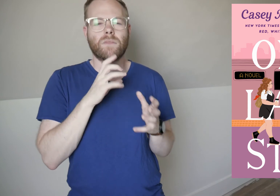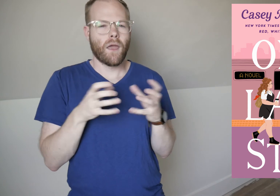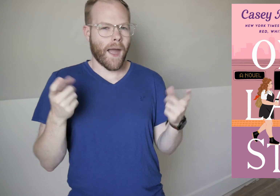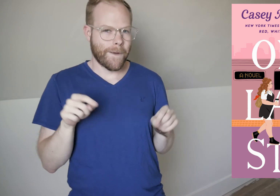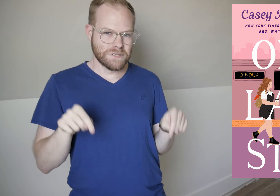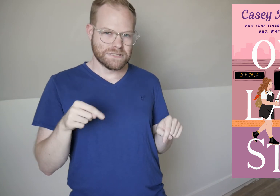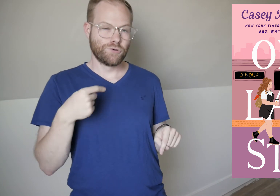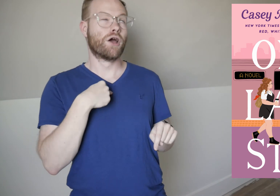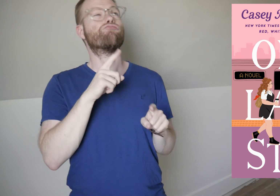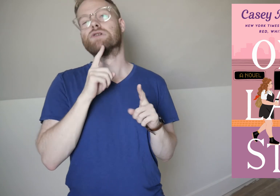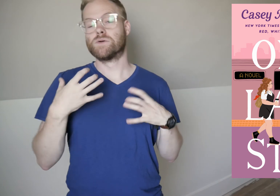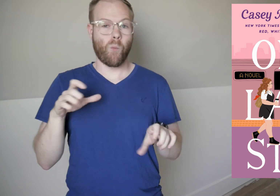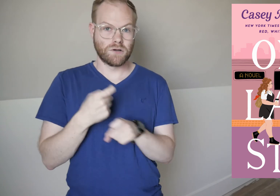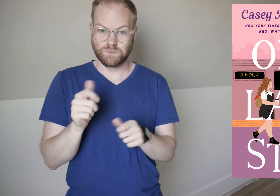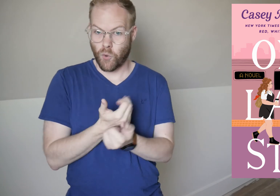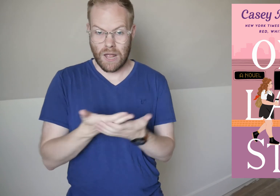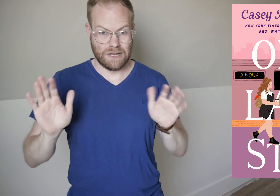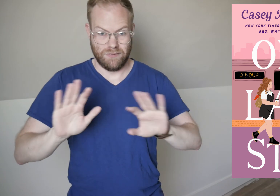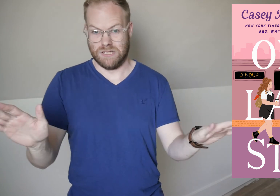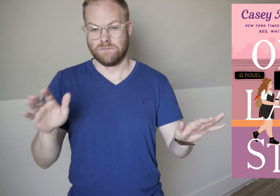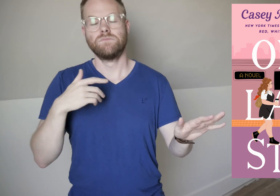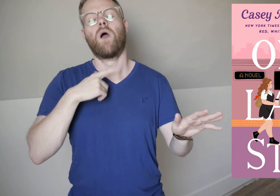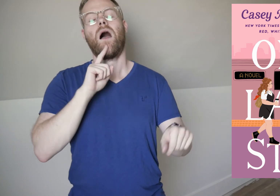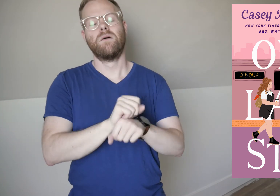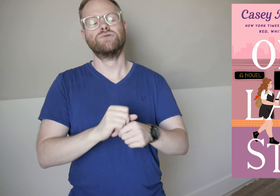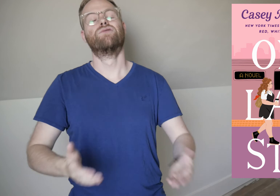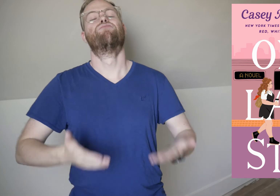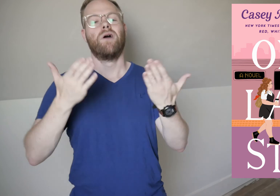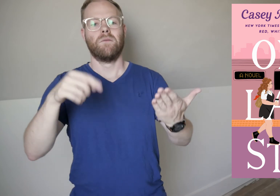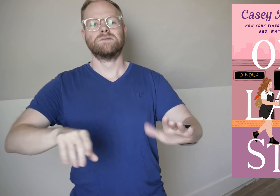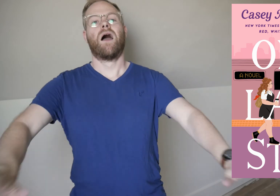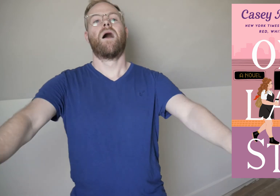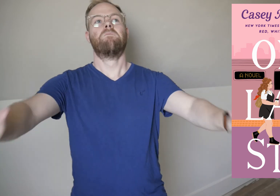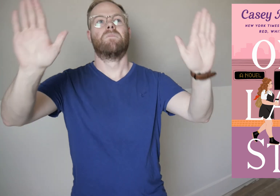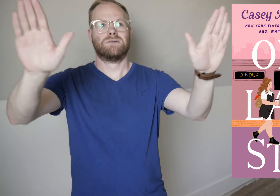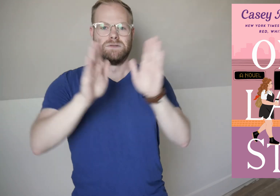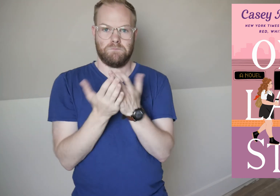There’s a lot that happens in here and I really don’t want to spoil anything! I absolutely recommend this amazing book.